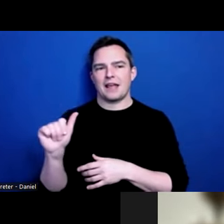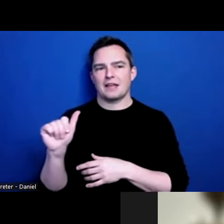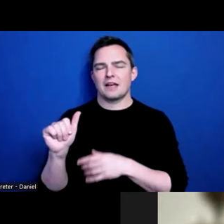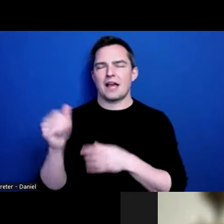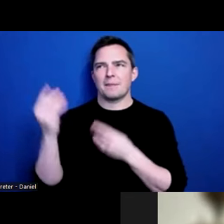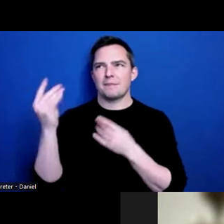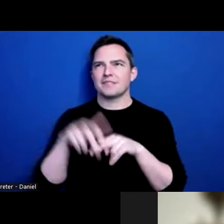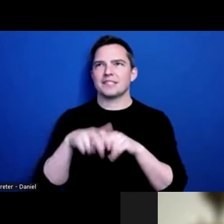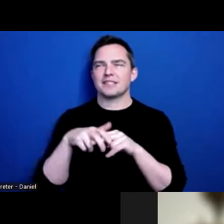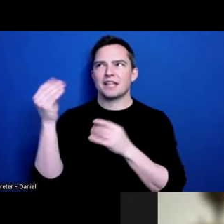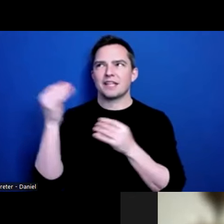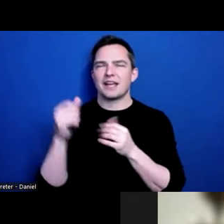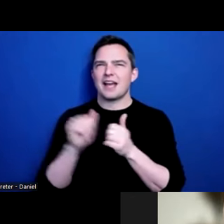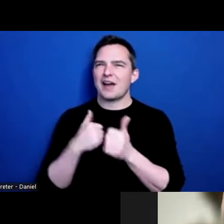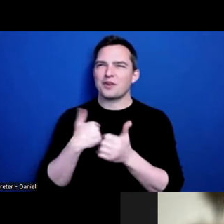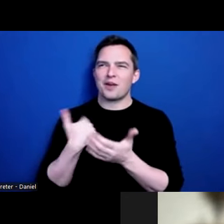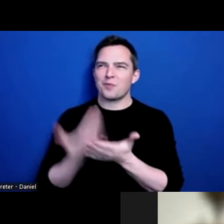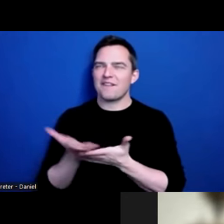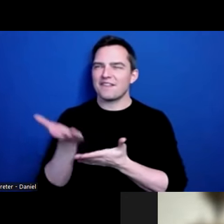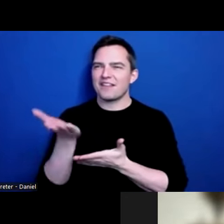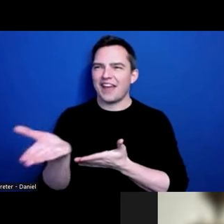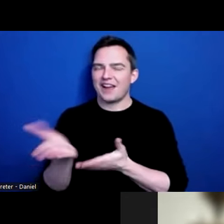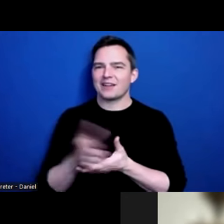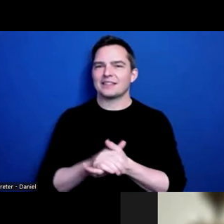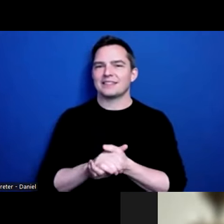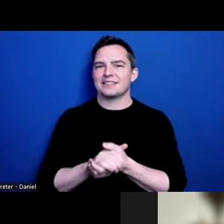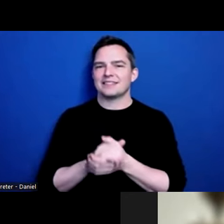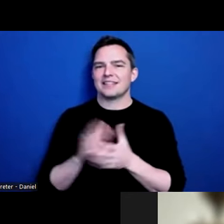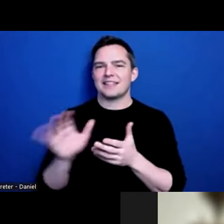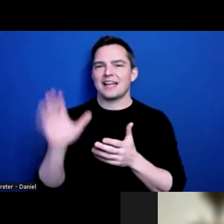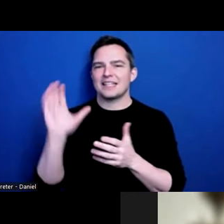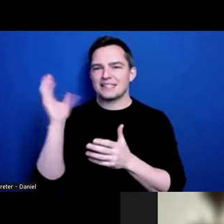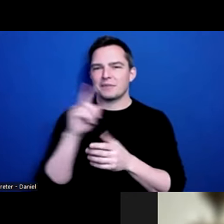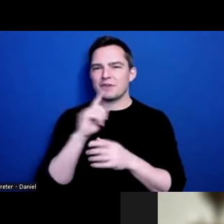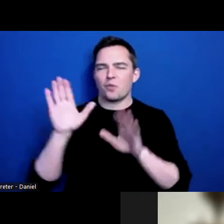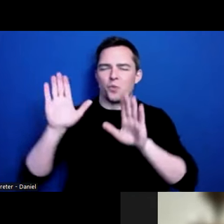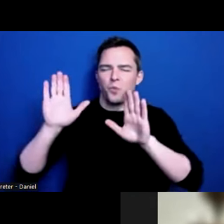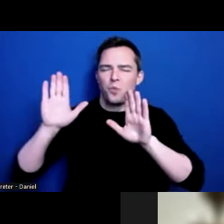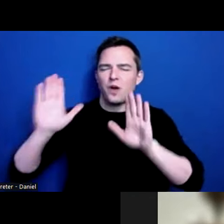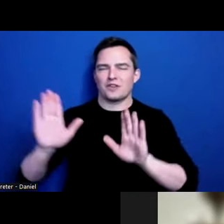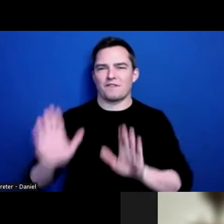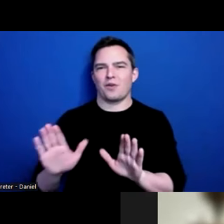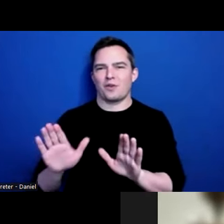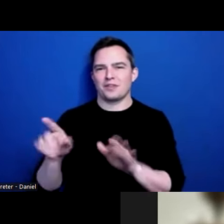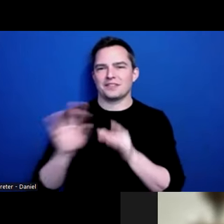“How do I get there?” . That just sounds so wonderful, I’m like, “Oh my heavens!”